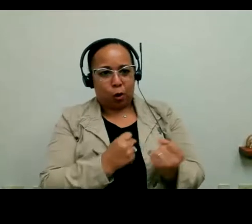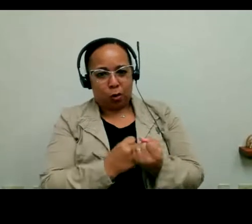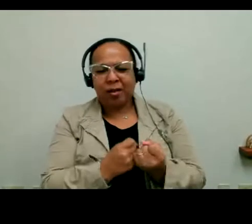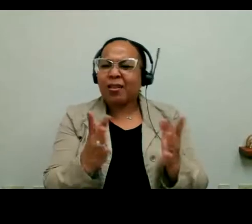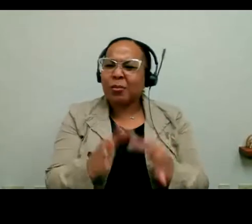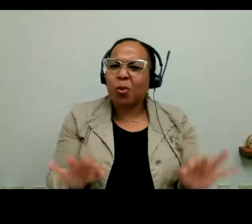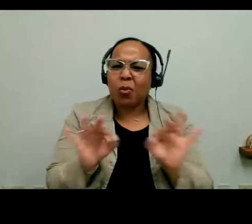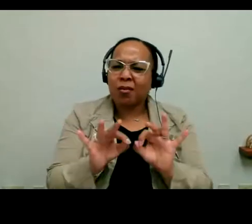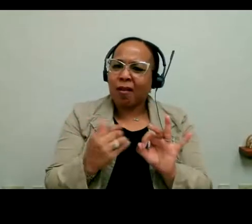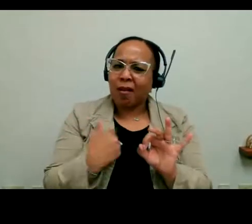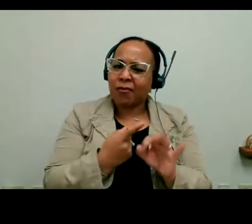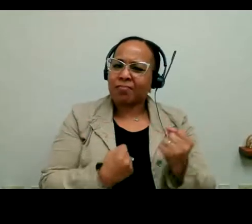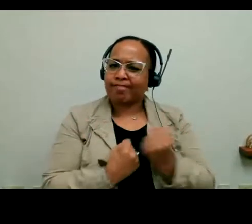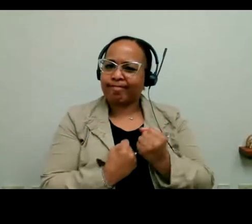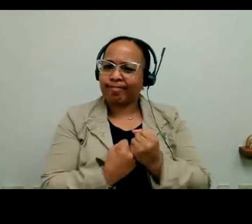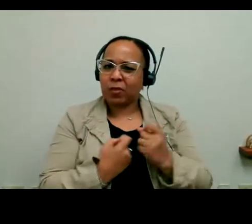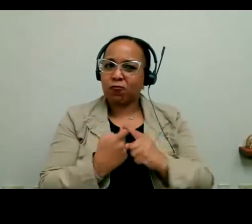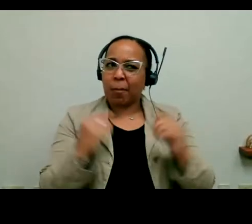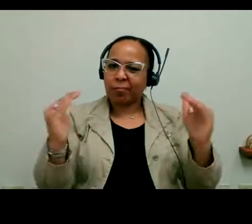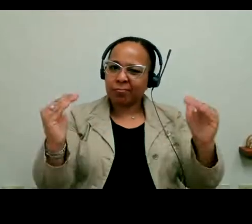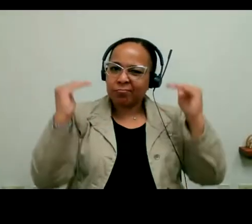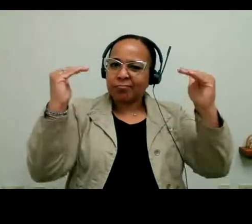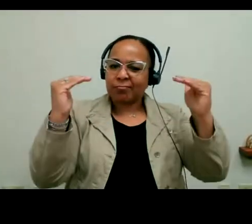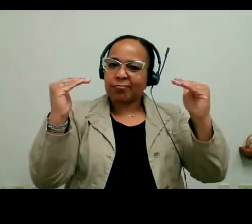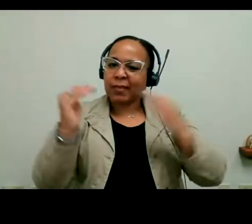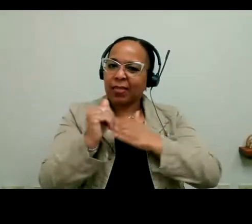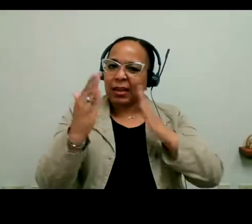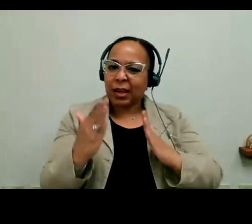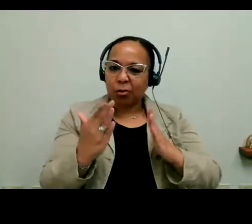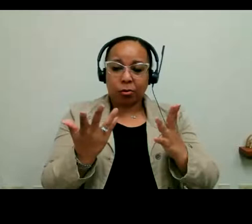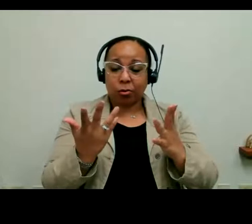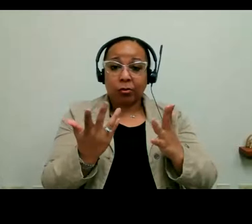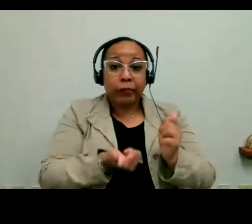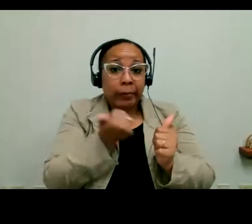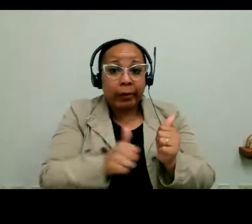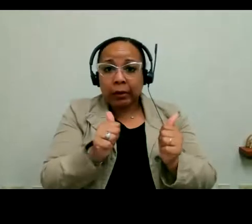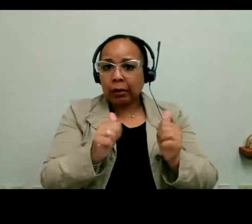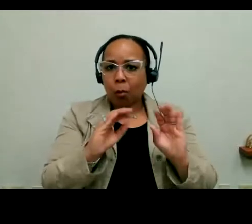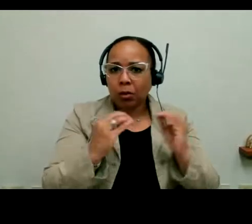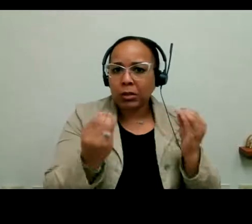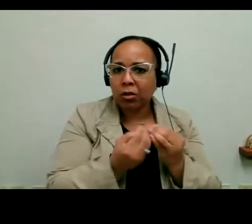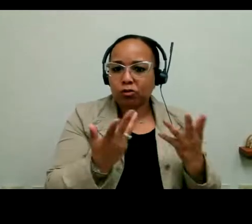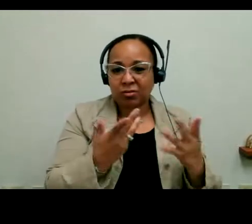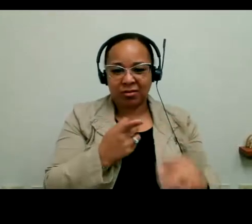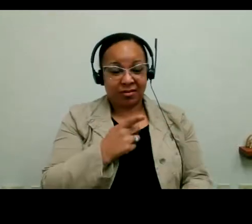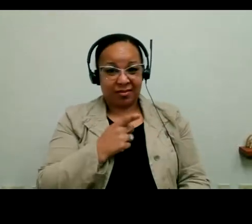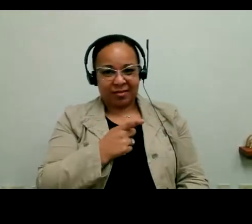the top, from the leader of every -- of any organization. And that's absolutely what my experience as commissioner is.